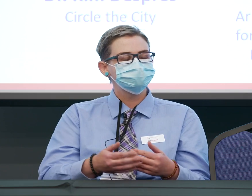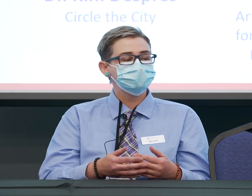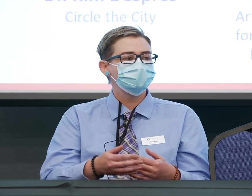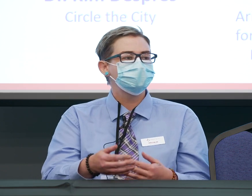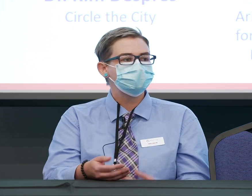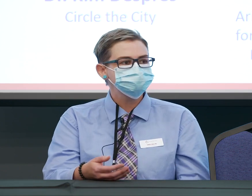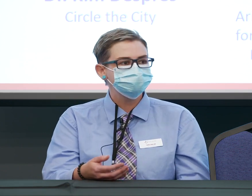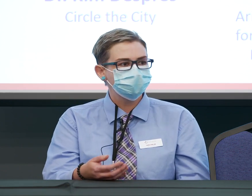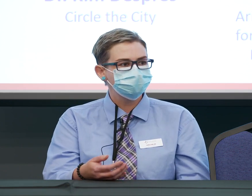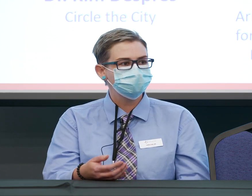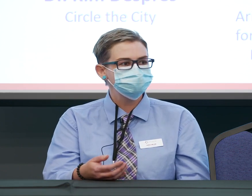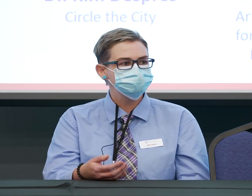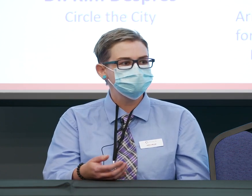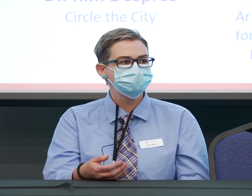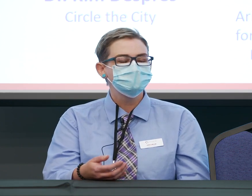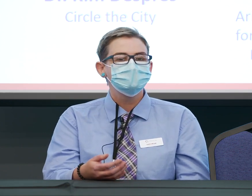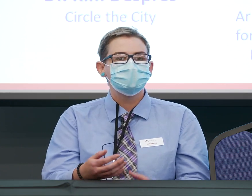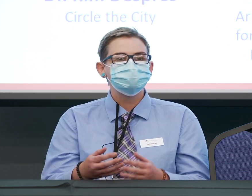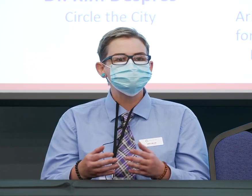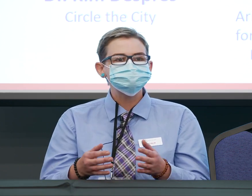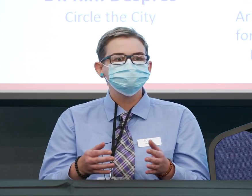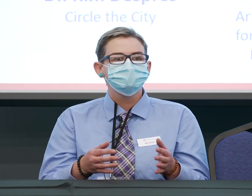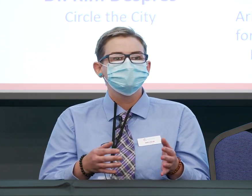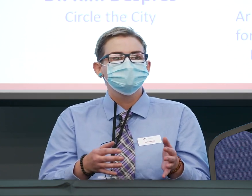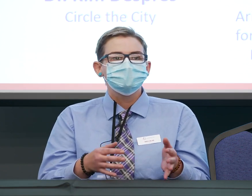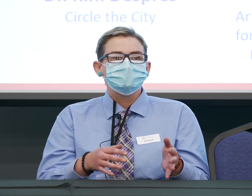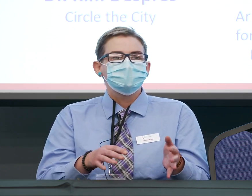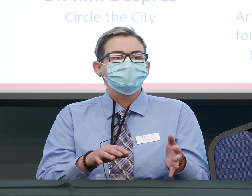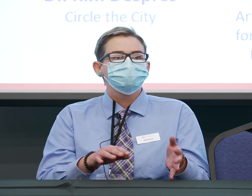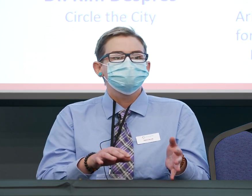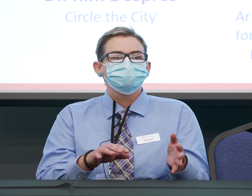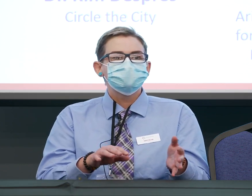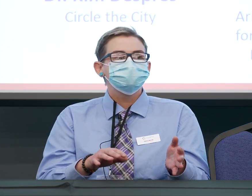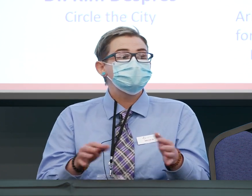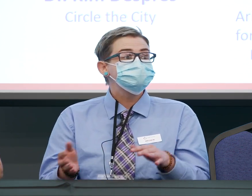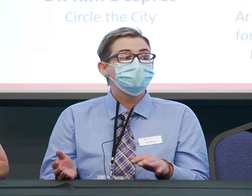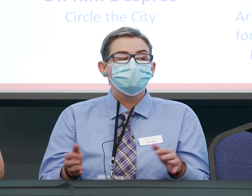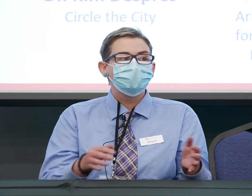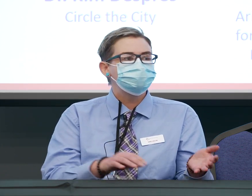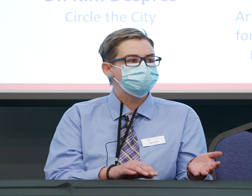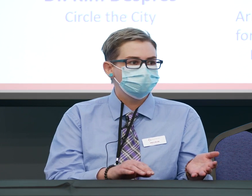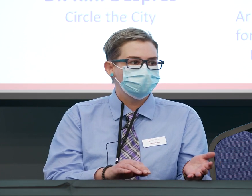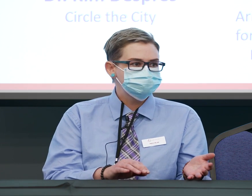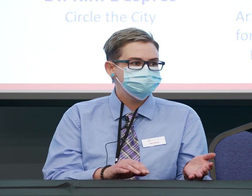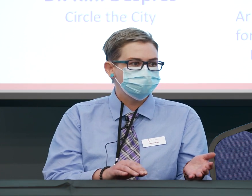or the unhoused population as people they don't want in their hospital,